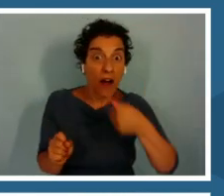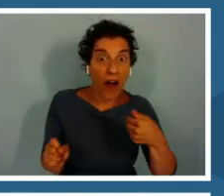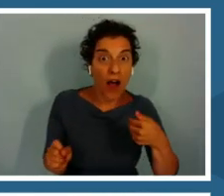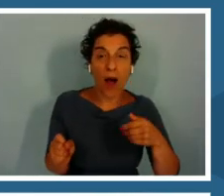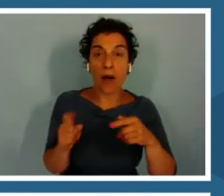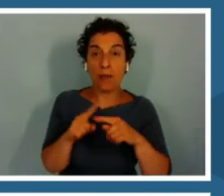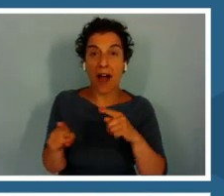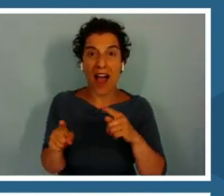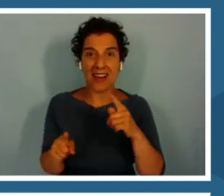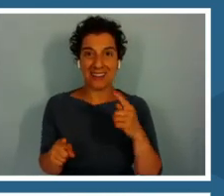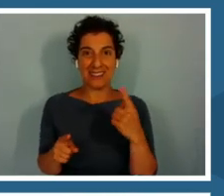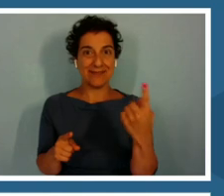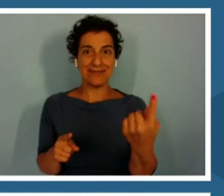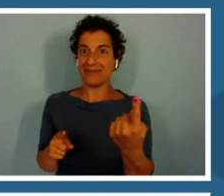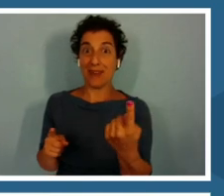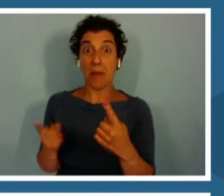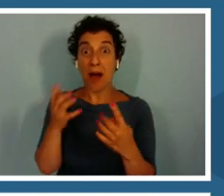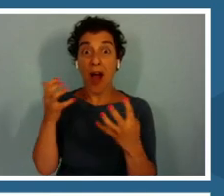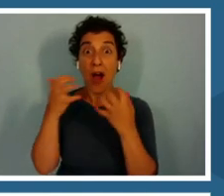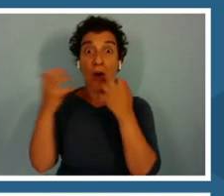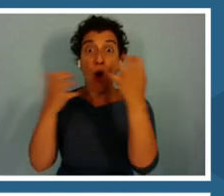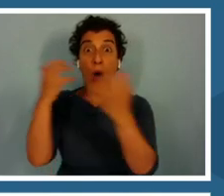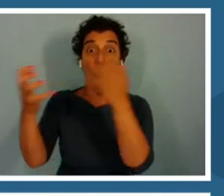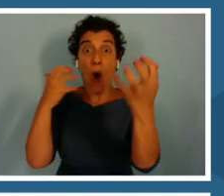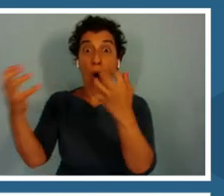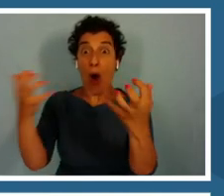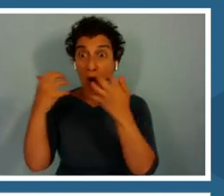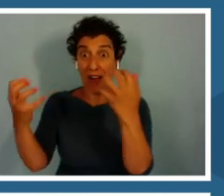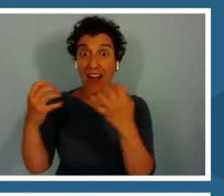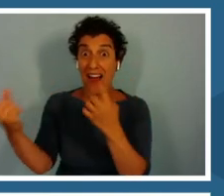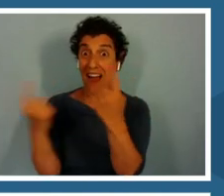Too many calls has diminishing returns.